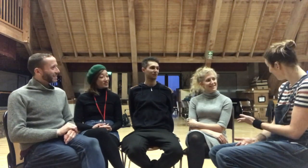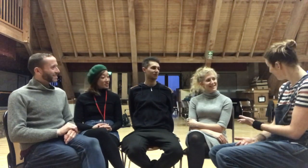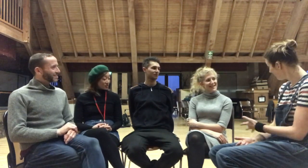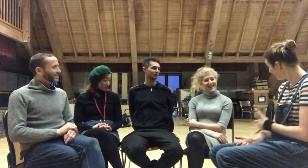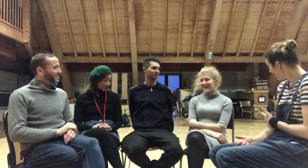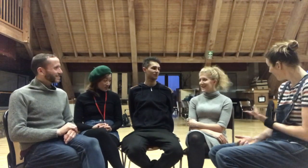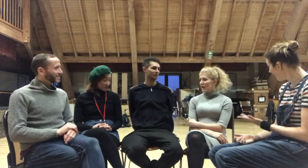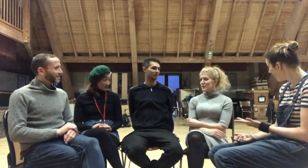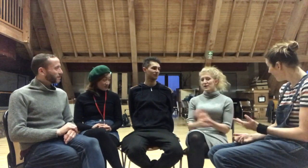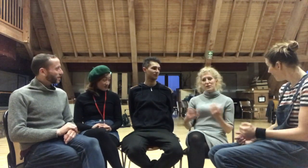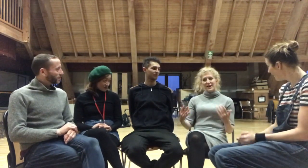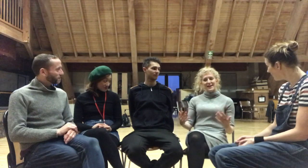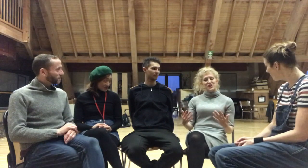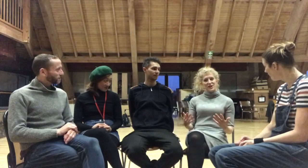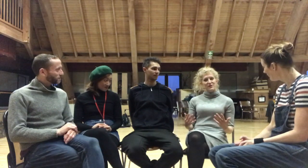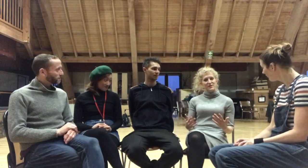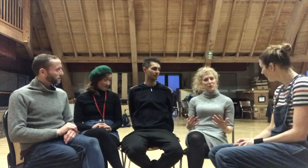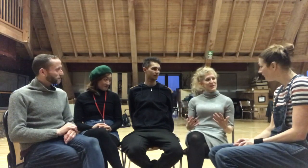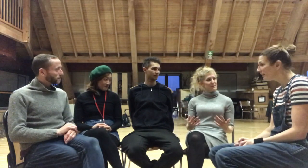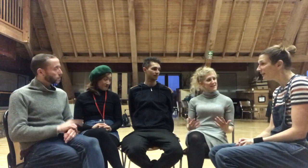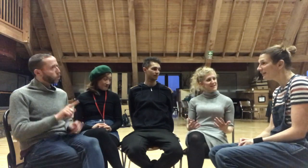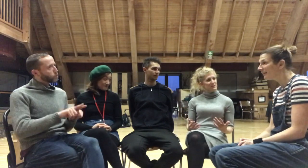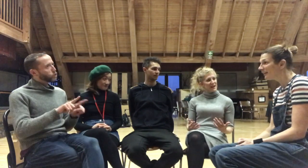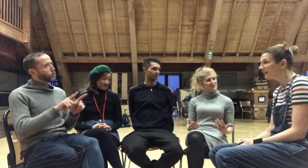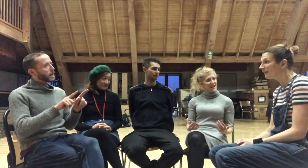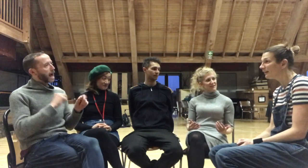All the kind of shared responsibilities we have to have